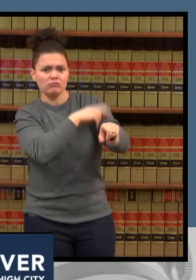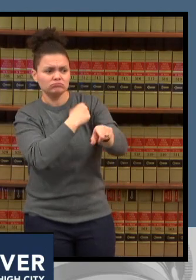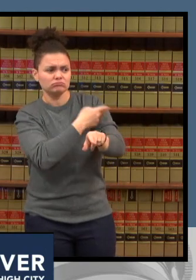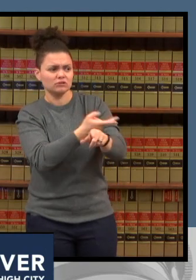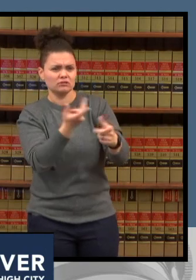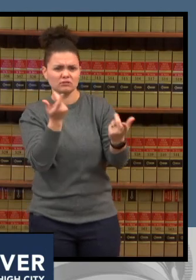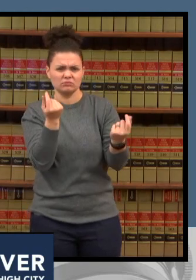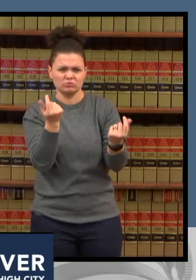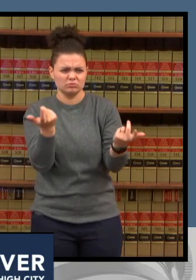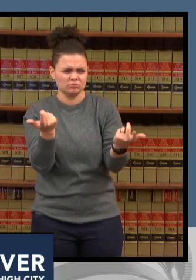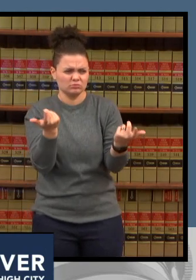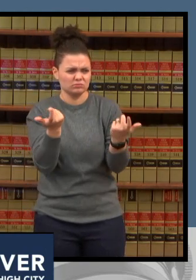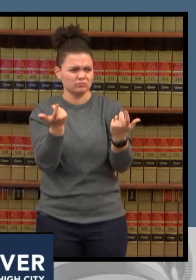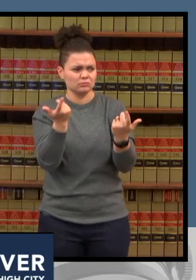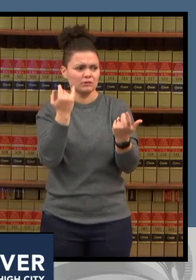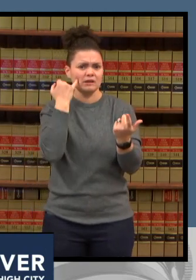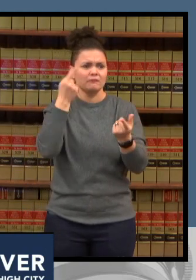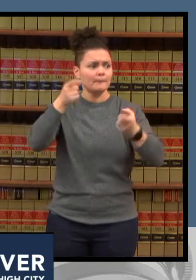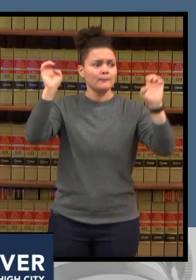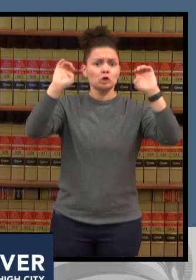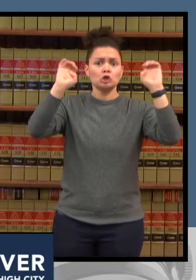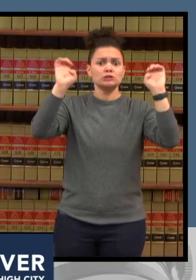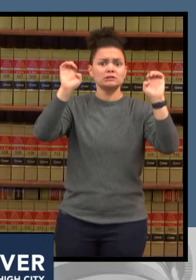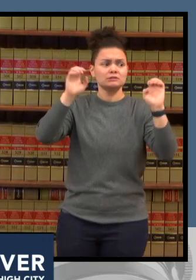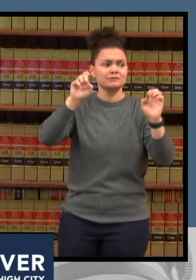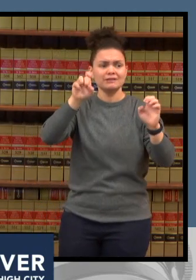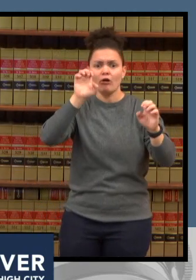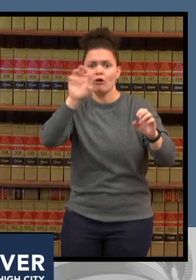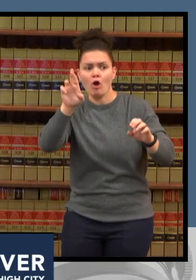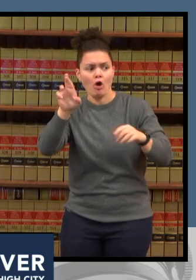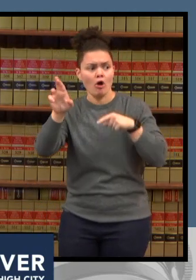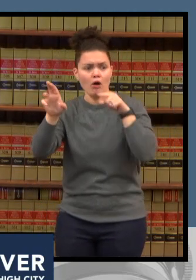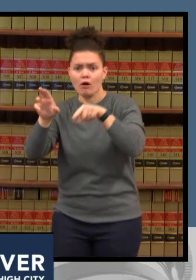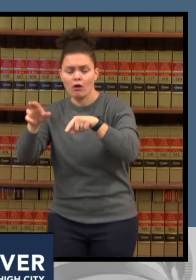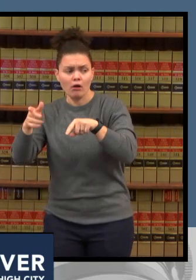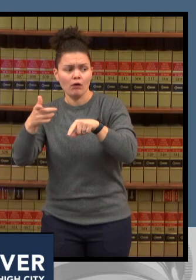um divert more frequently um how how you how are you managing that